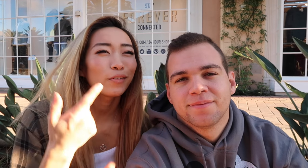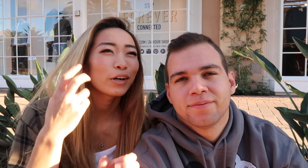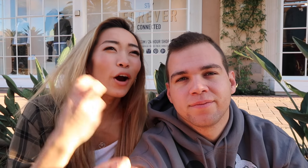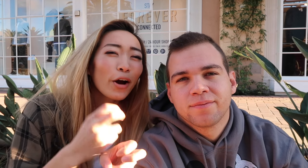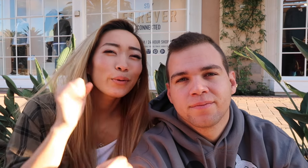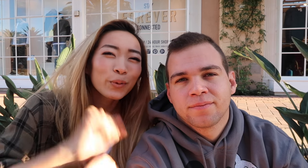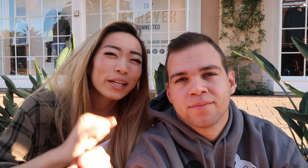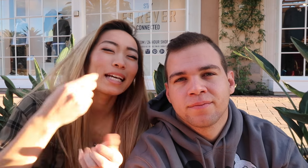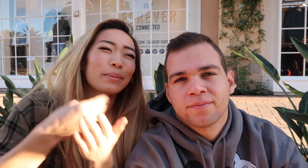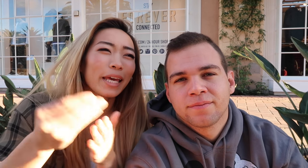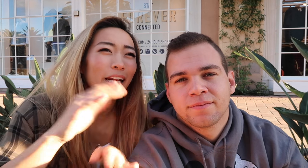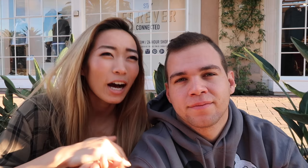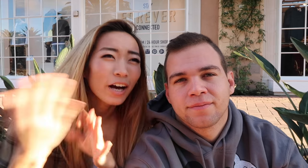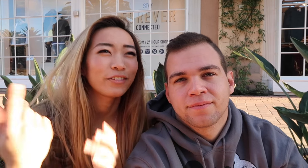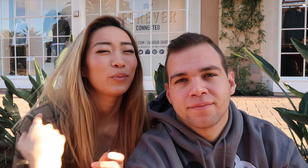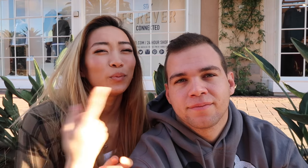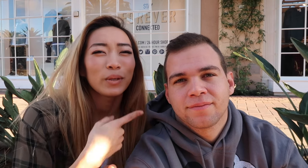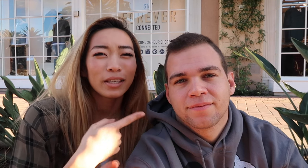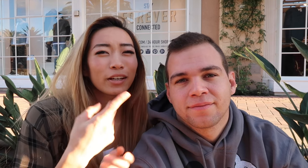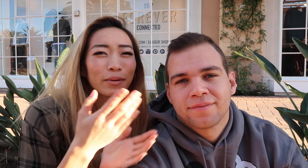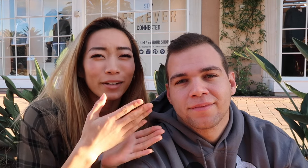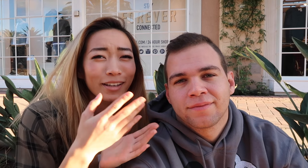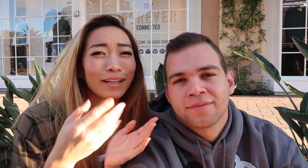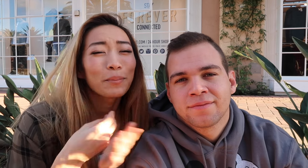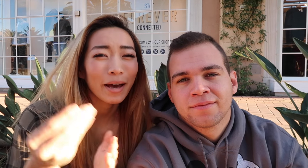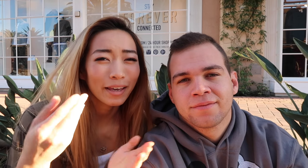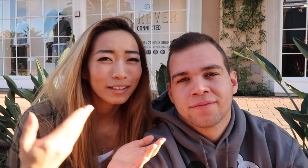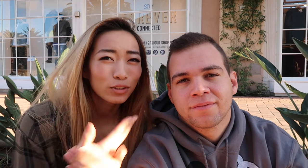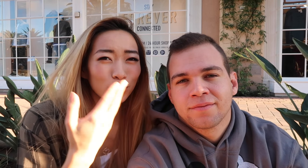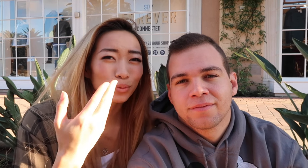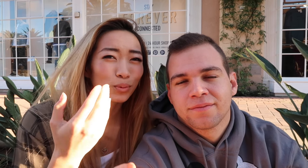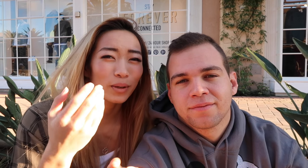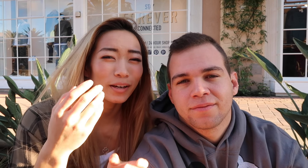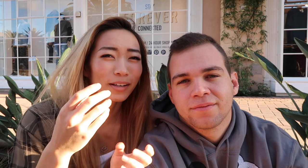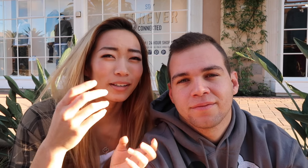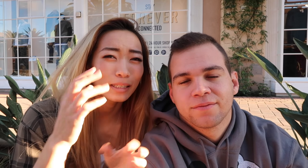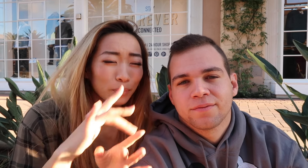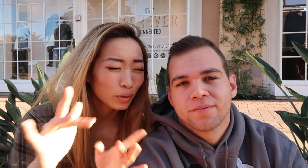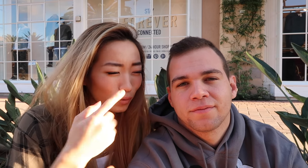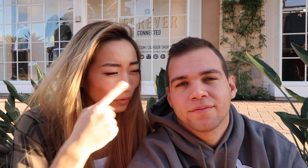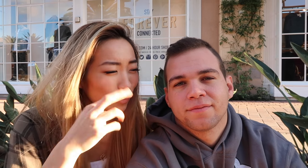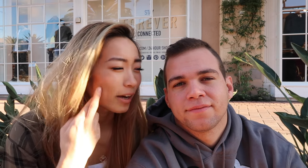yeah so all of our hard work has paid off and we're going to buy a new computer for Ryan